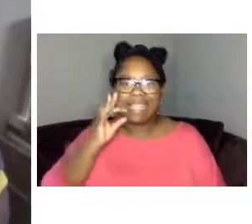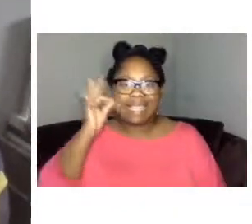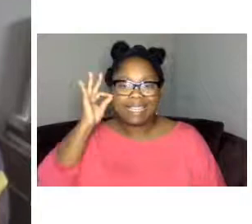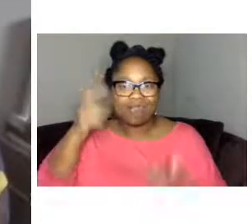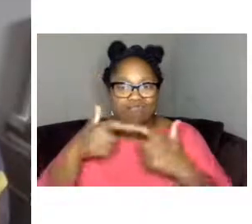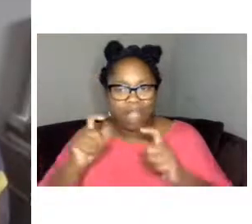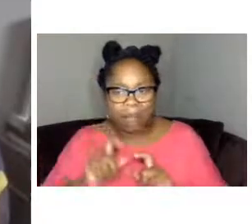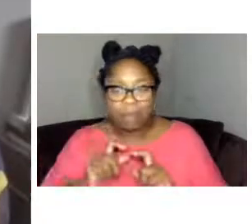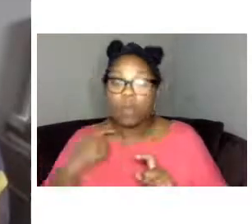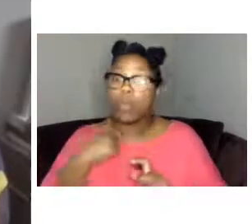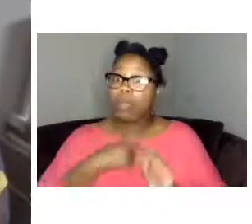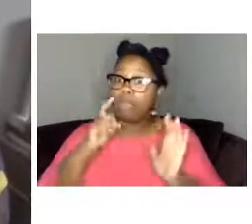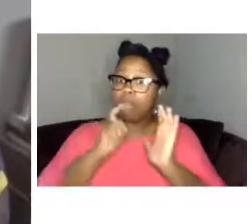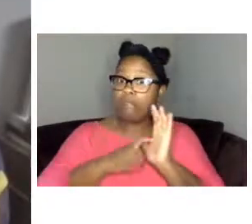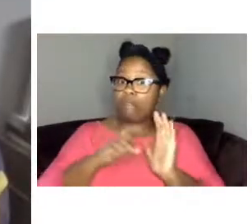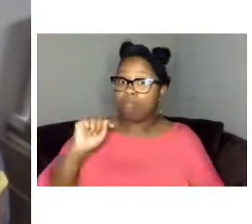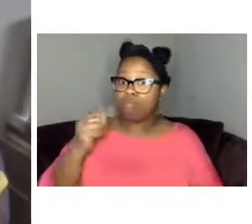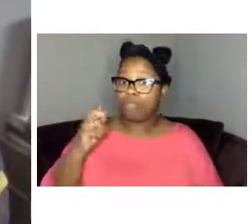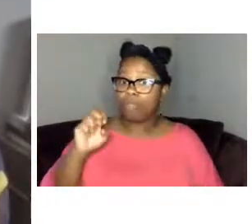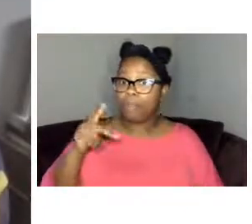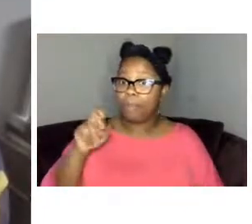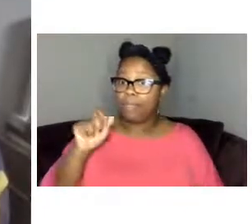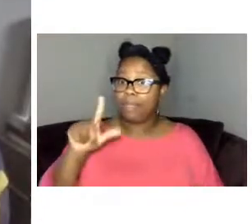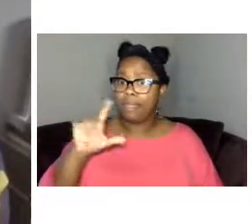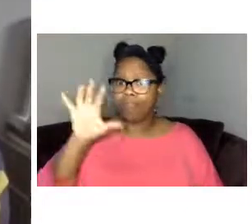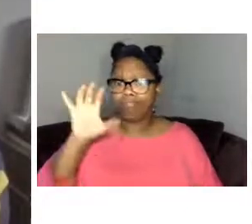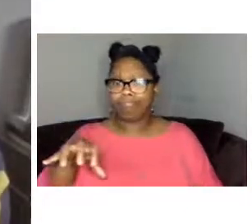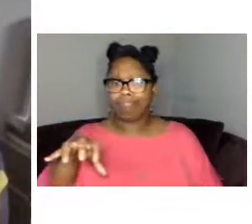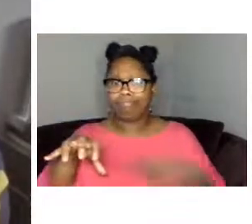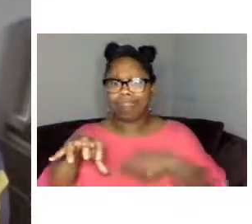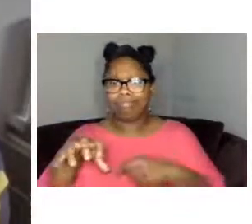Peter Dayton and Ashley Miner of the Lumbee tribe